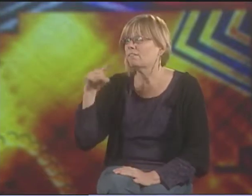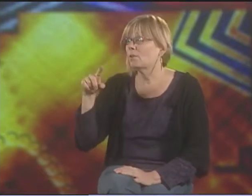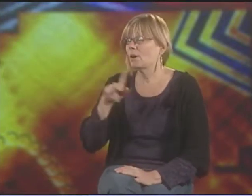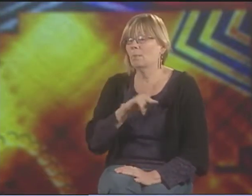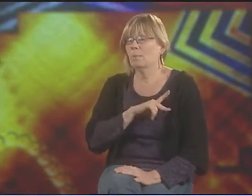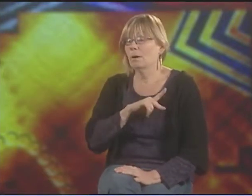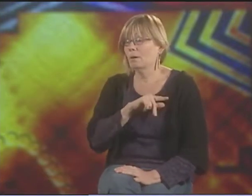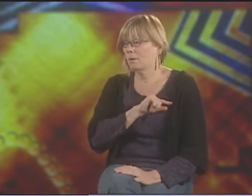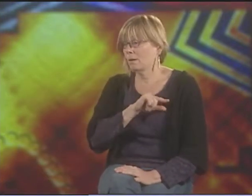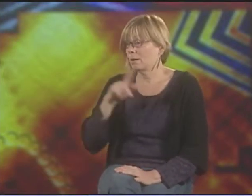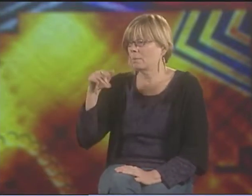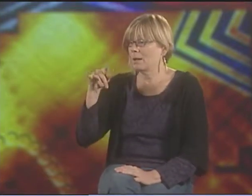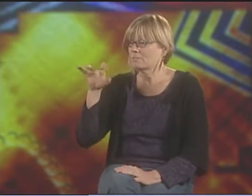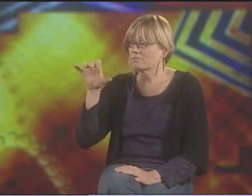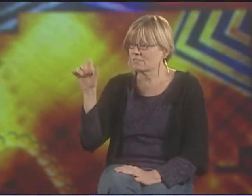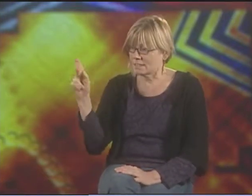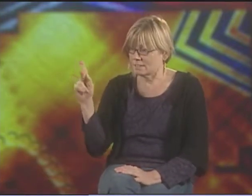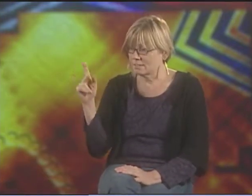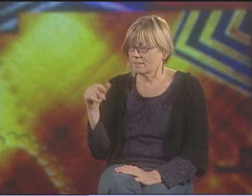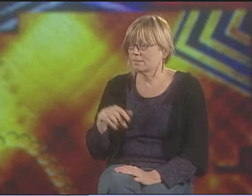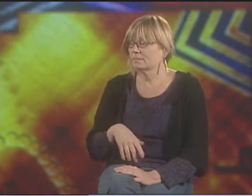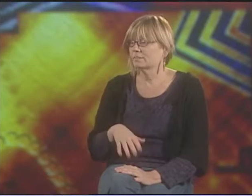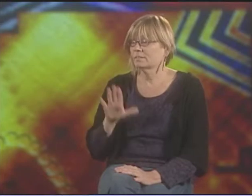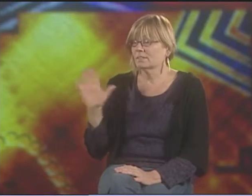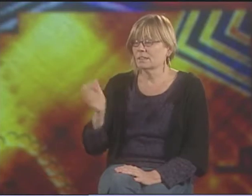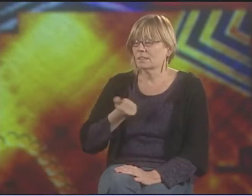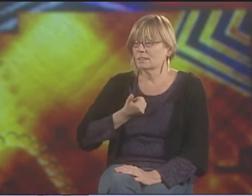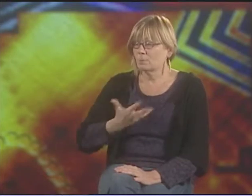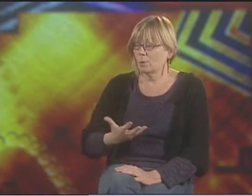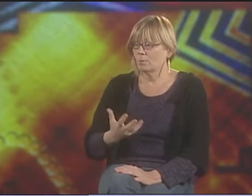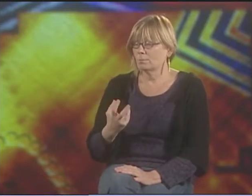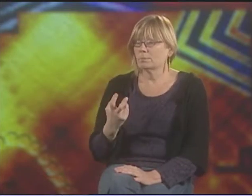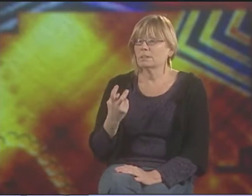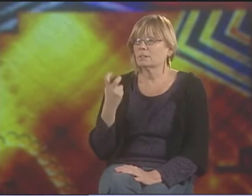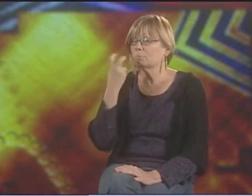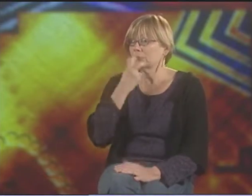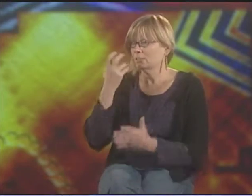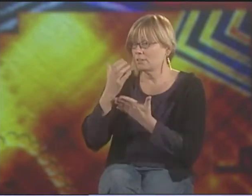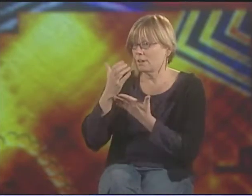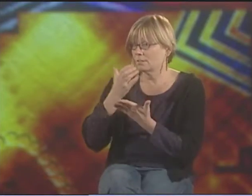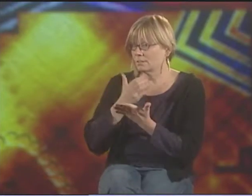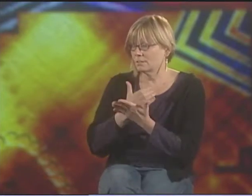FOR PATRICK GRAYBILL, HIS POEM "THE SPEECH LESSON"...